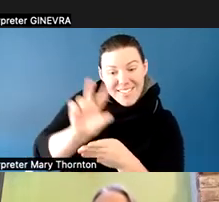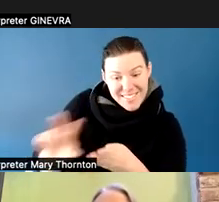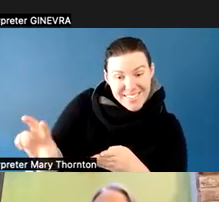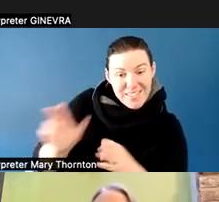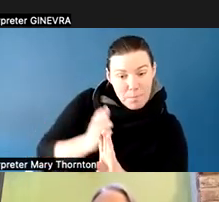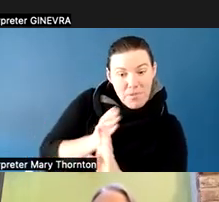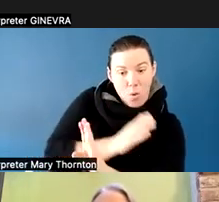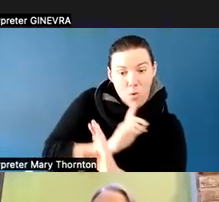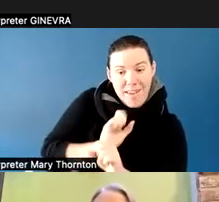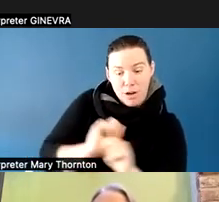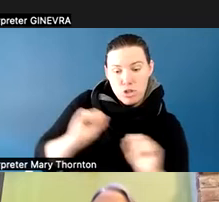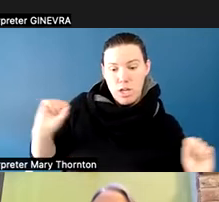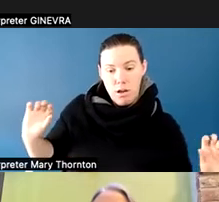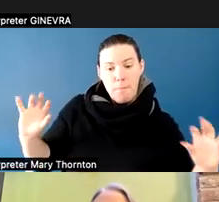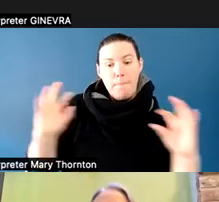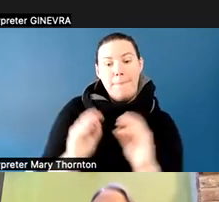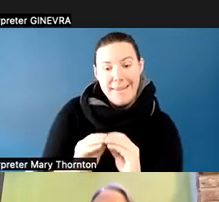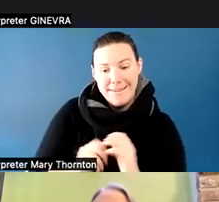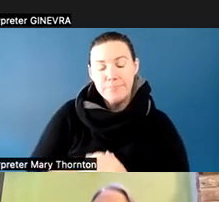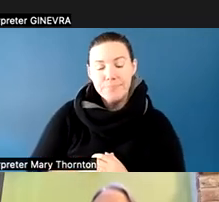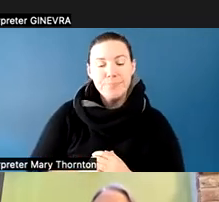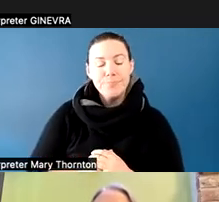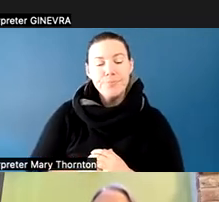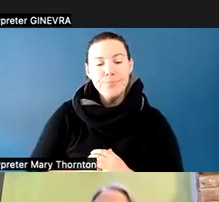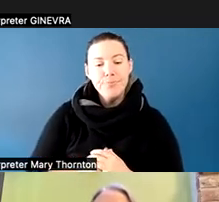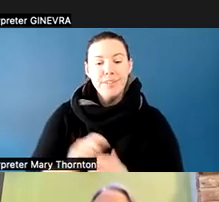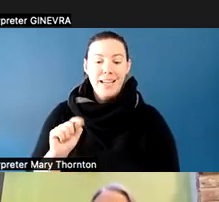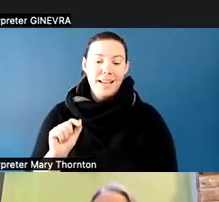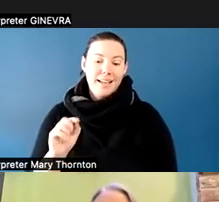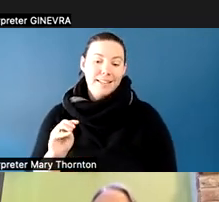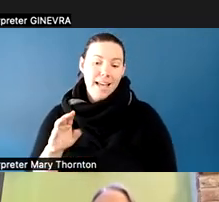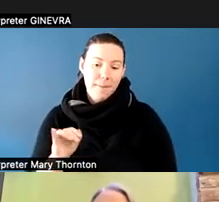And Tami will go into a little bit more details about what that means behind the scenes.